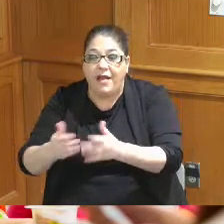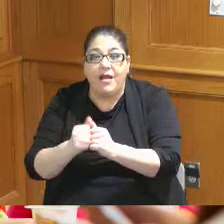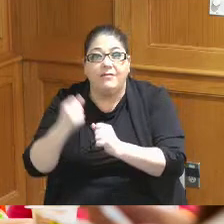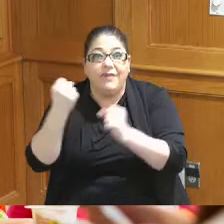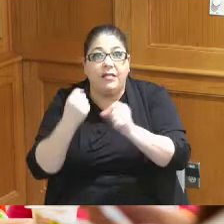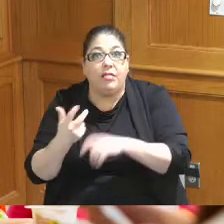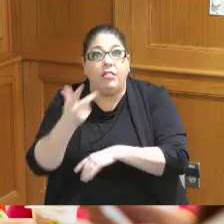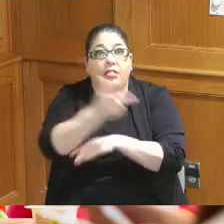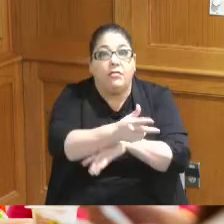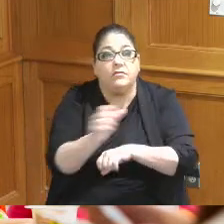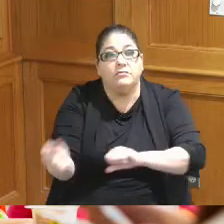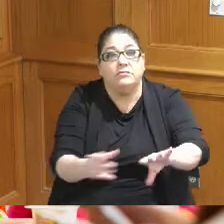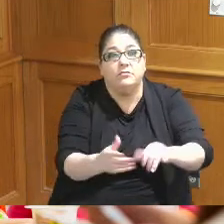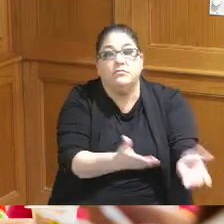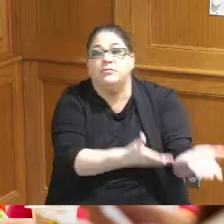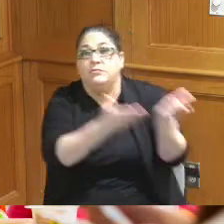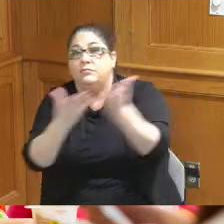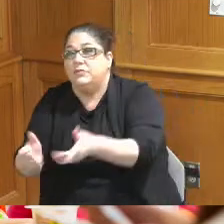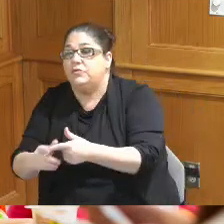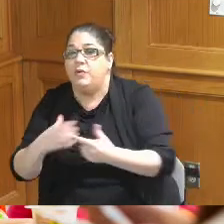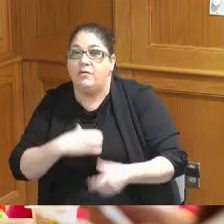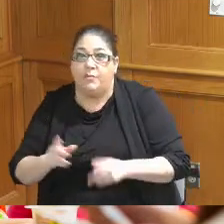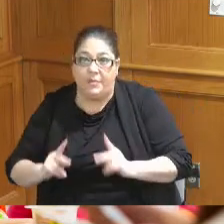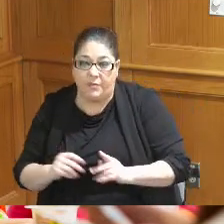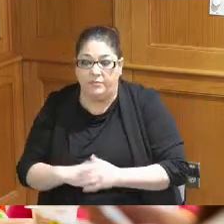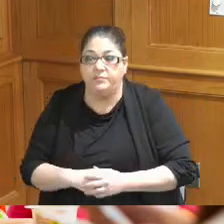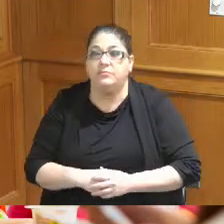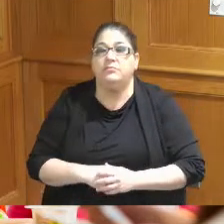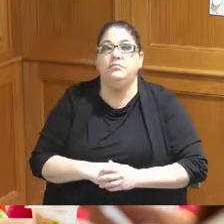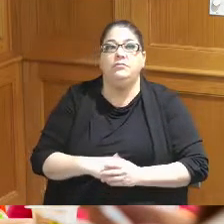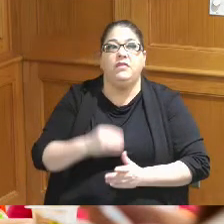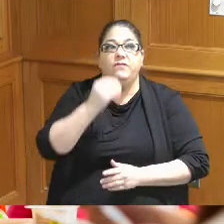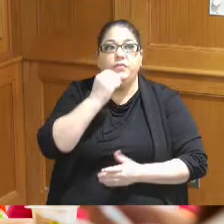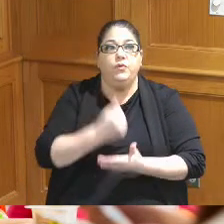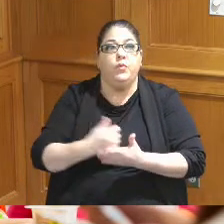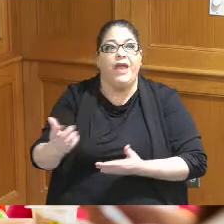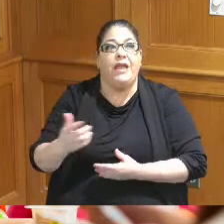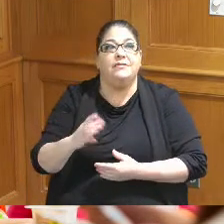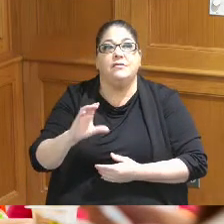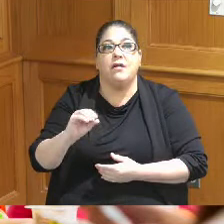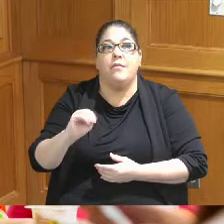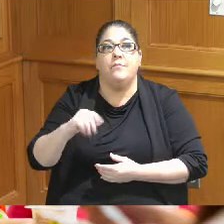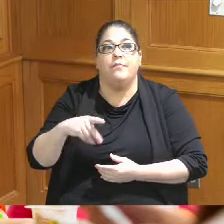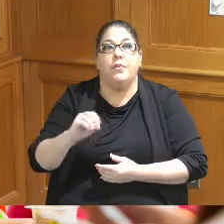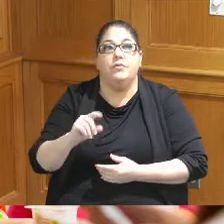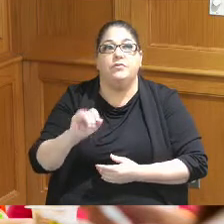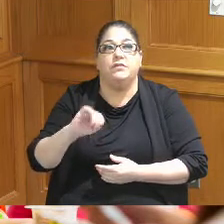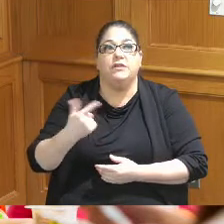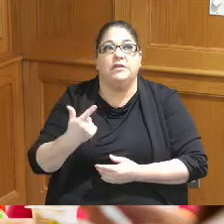to get it to Hungry people and then finally on food waste composting so we have budgeted 150,000